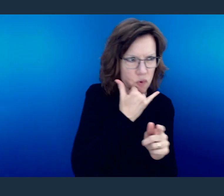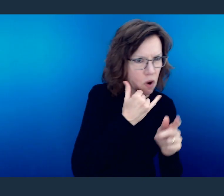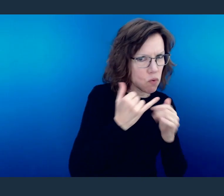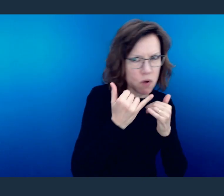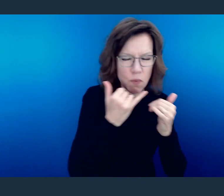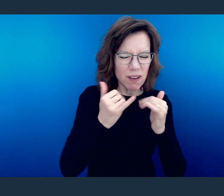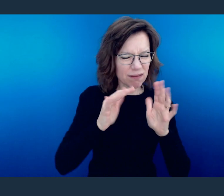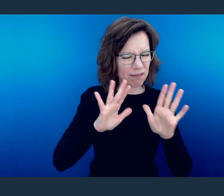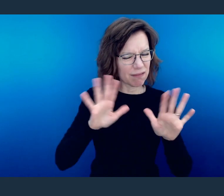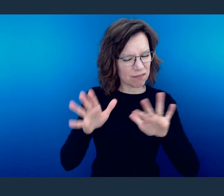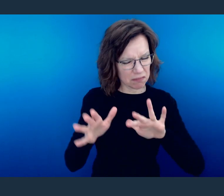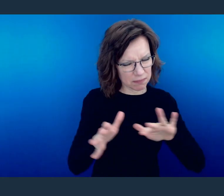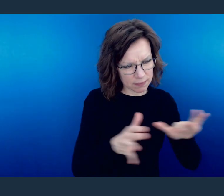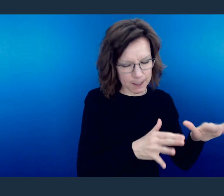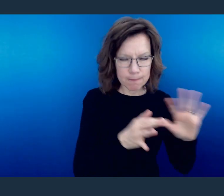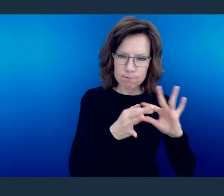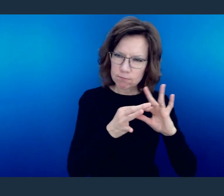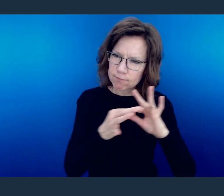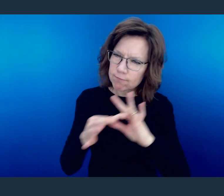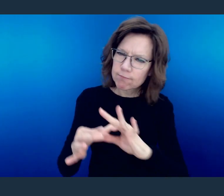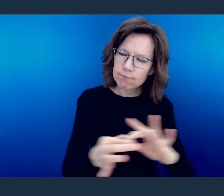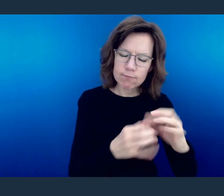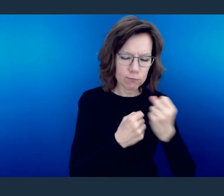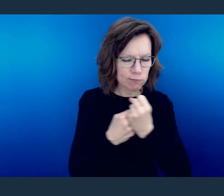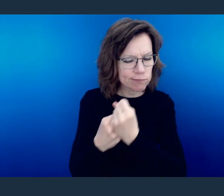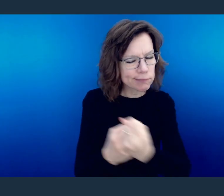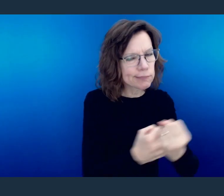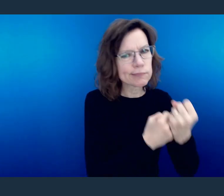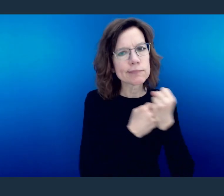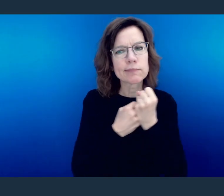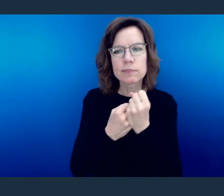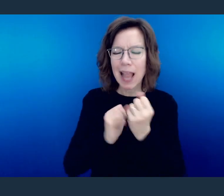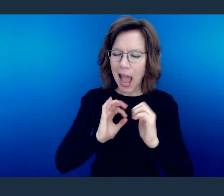How do we function? This is behavioral pattern.